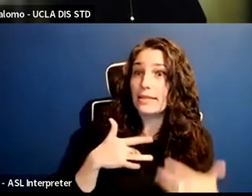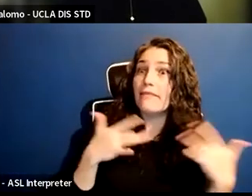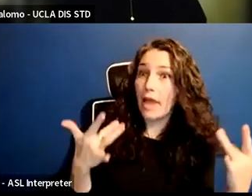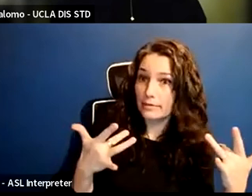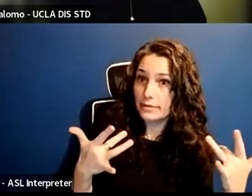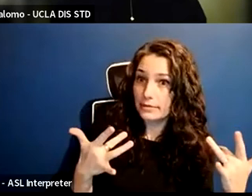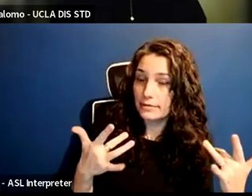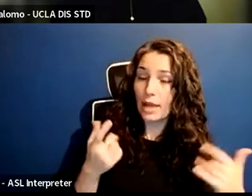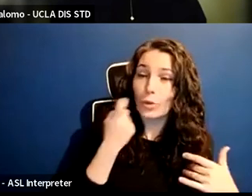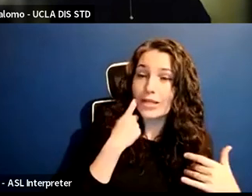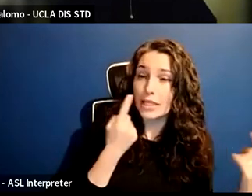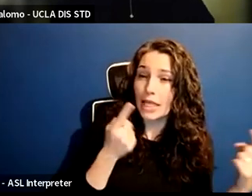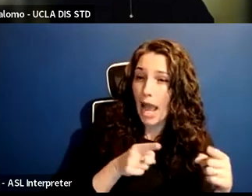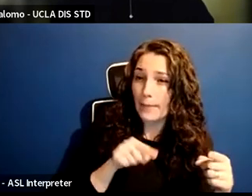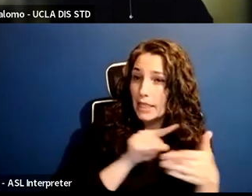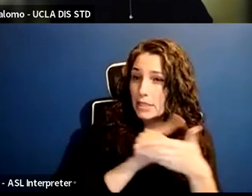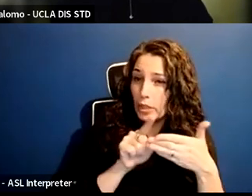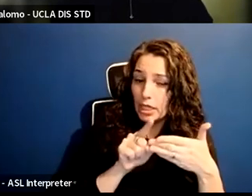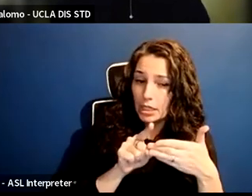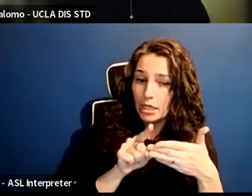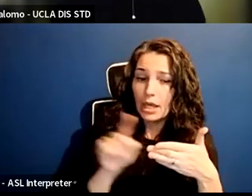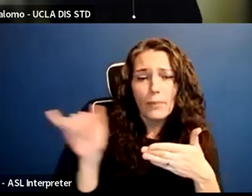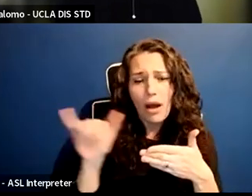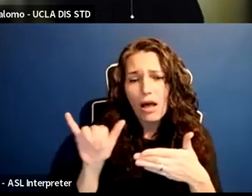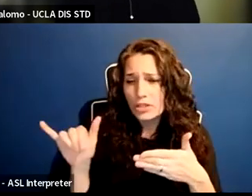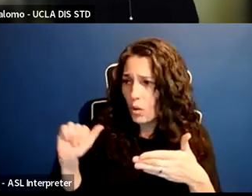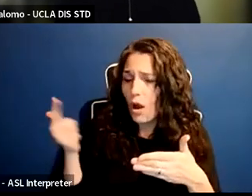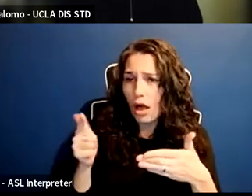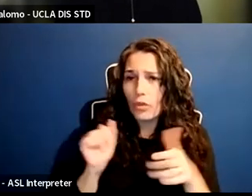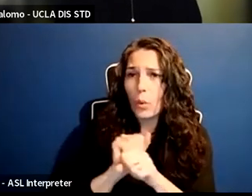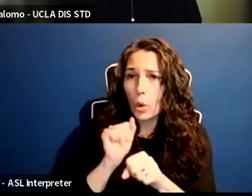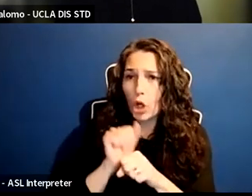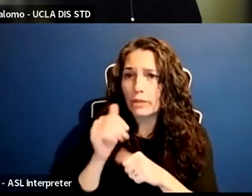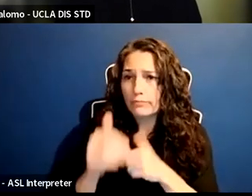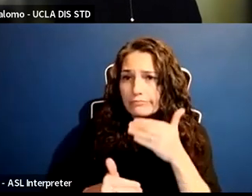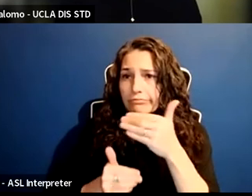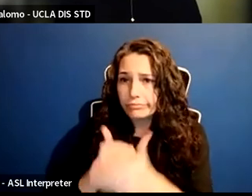and the work that's moving forward in disability studies